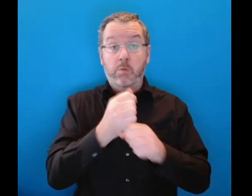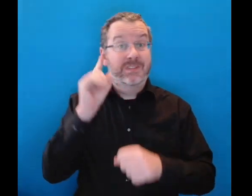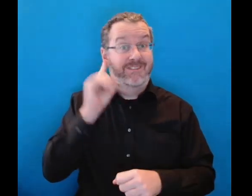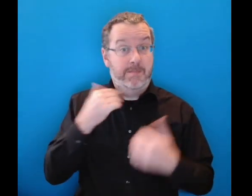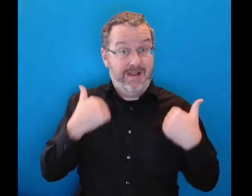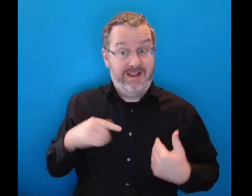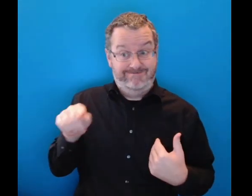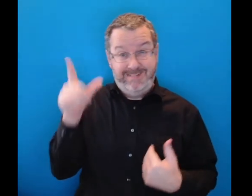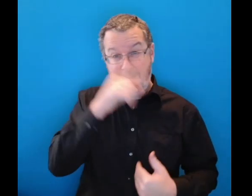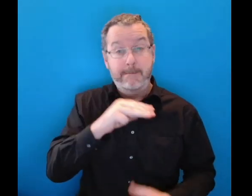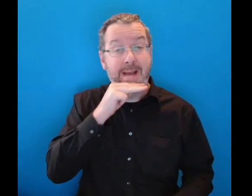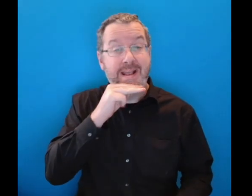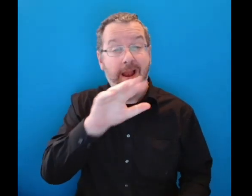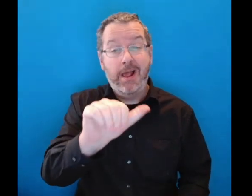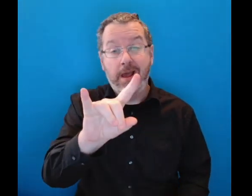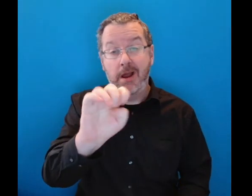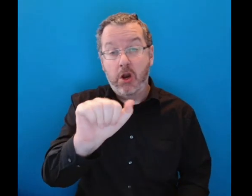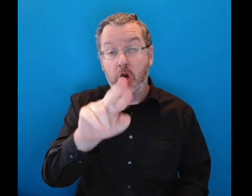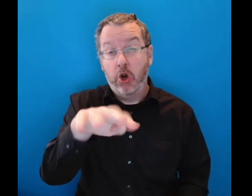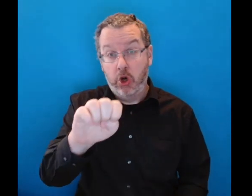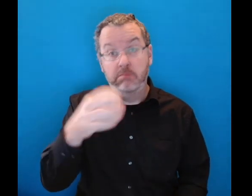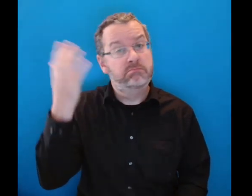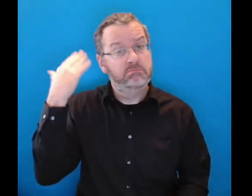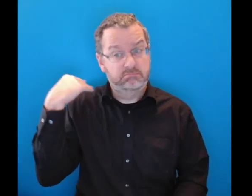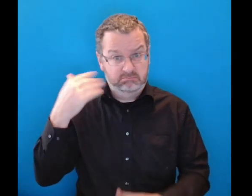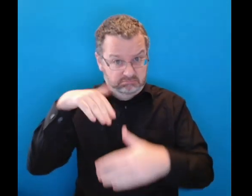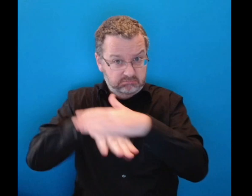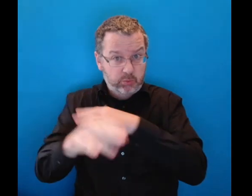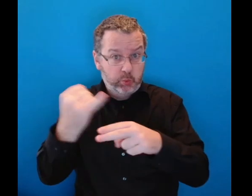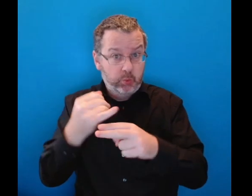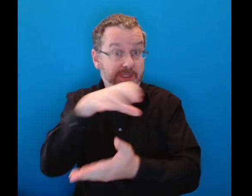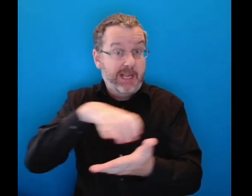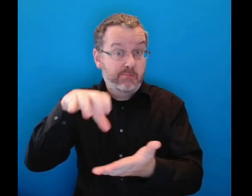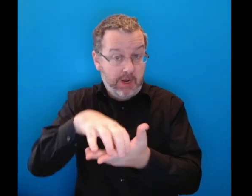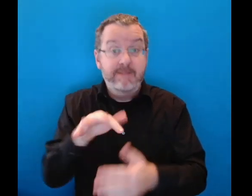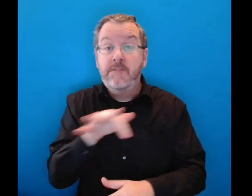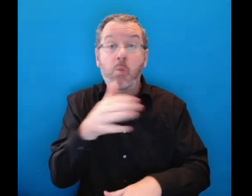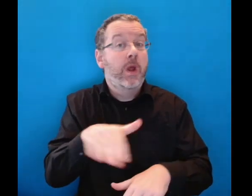Michael Ahearne was an ex-Cabra pupil from Dungarvan in Co. Waterford.